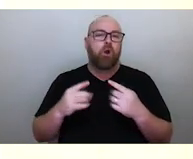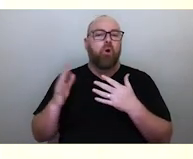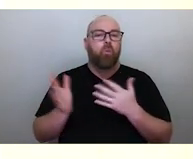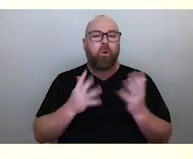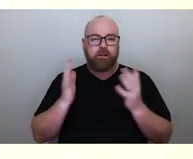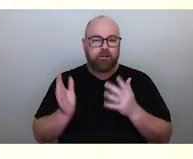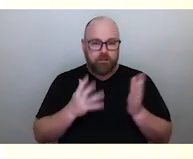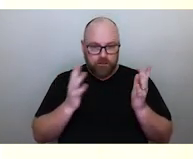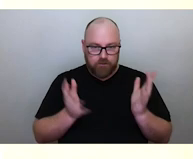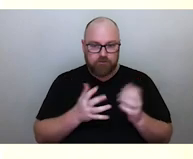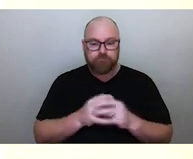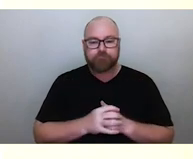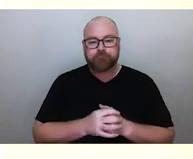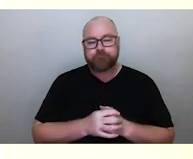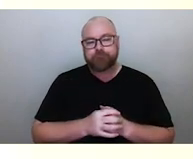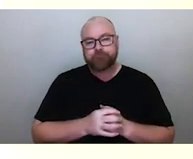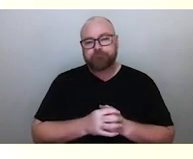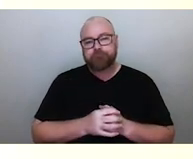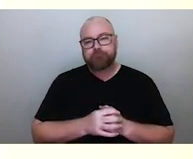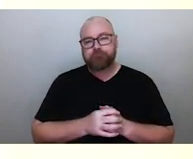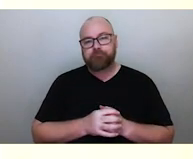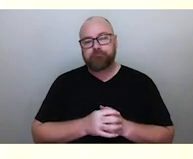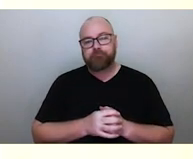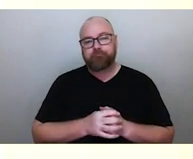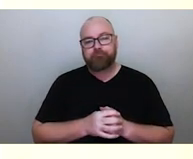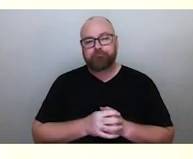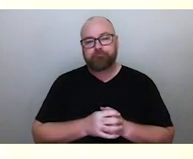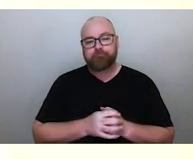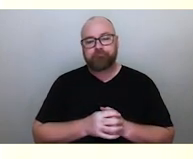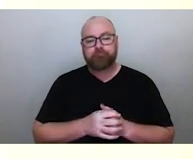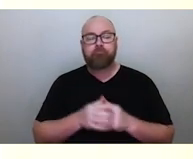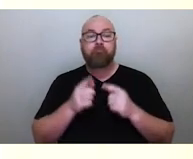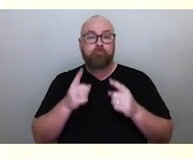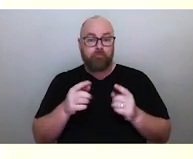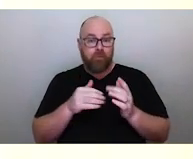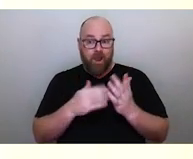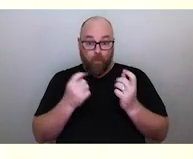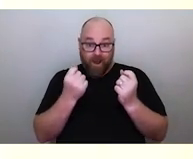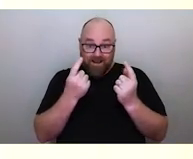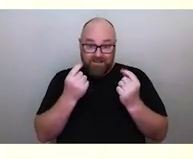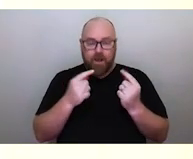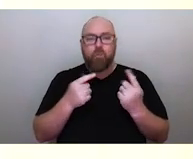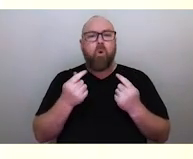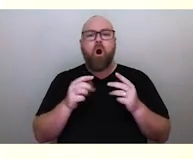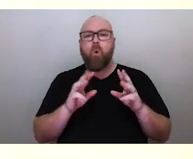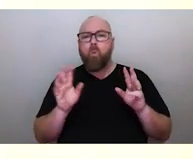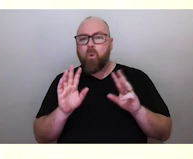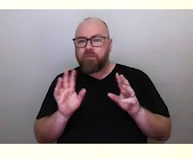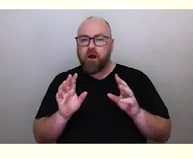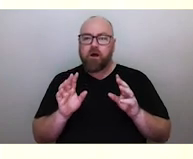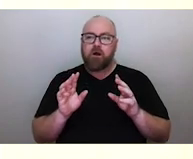as you go from the (sager) to the (koki). Now, understanding weather patterns understanding seasonal change,